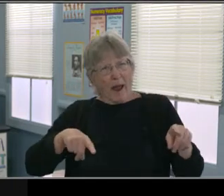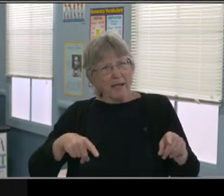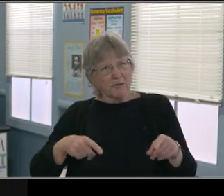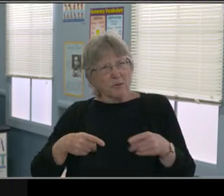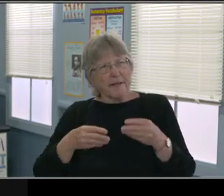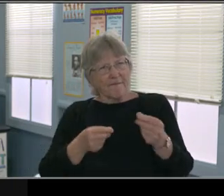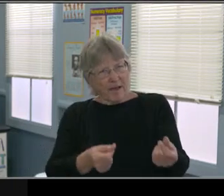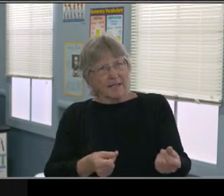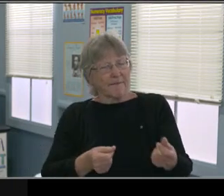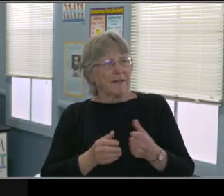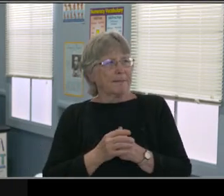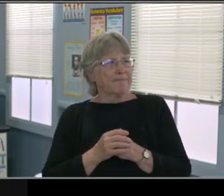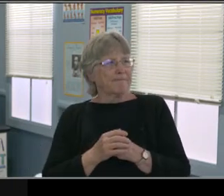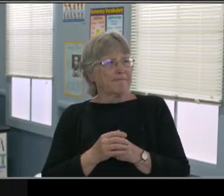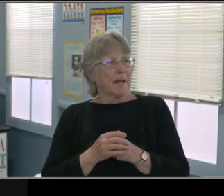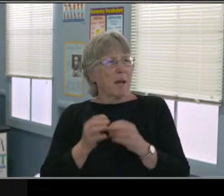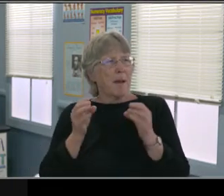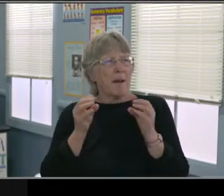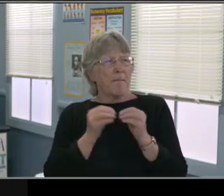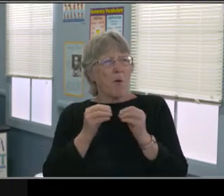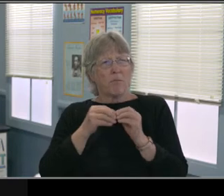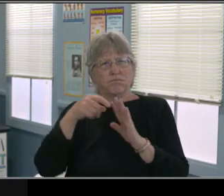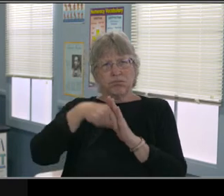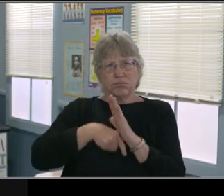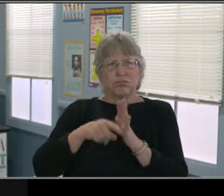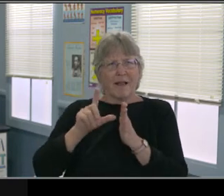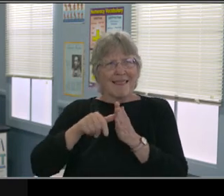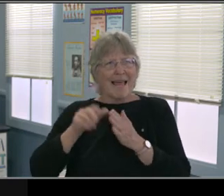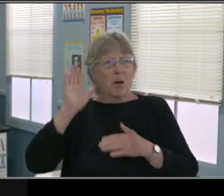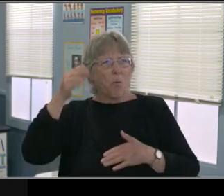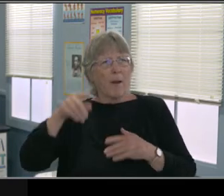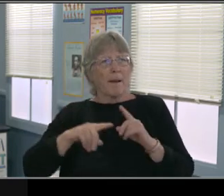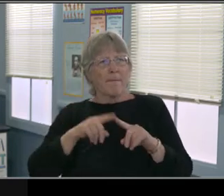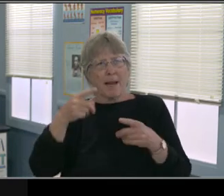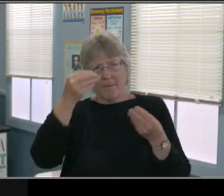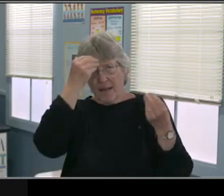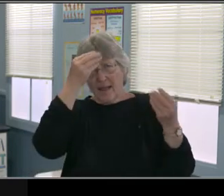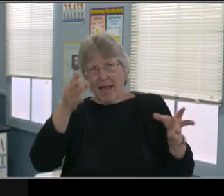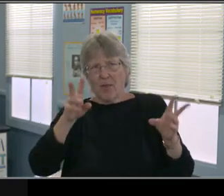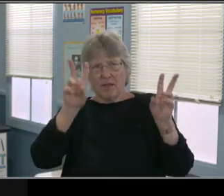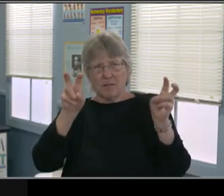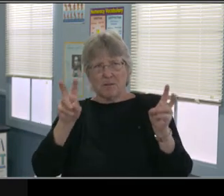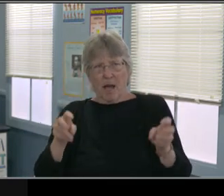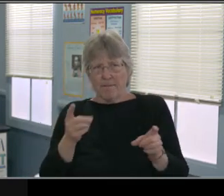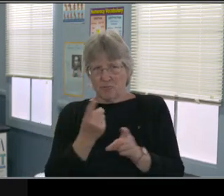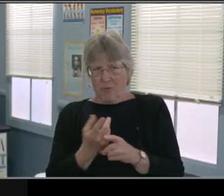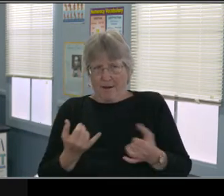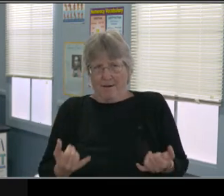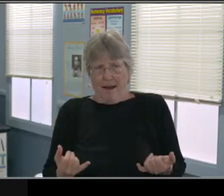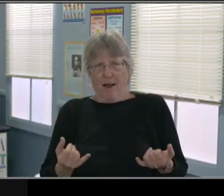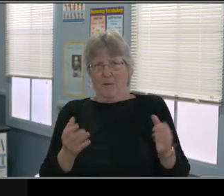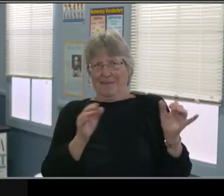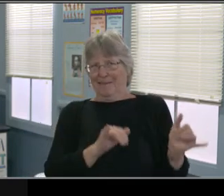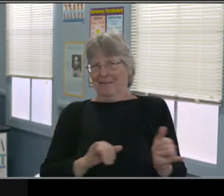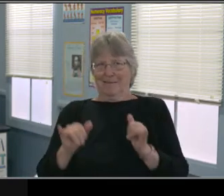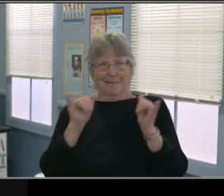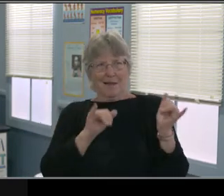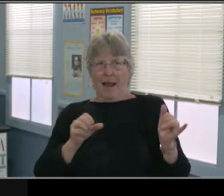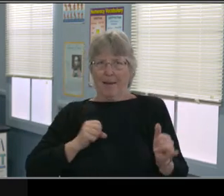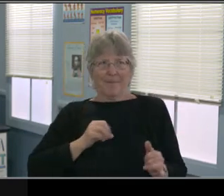or from elementary to middle school. These are transition services for students that are 15 years and older.